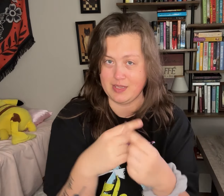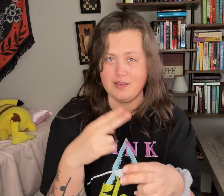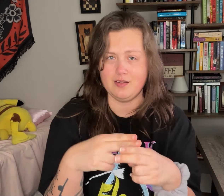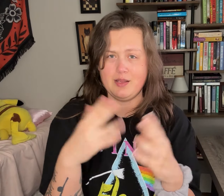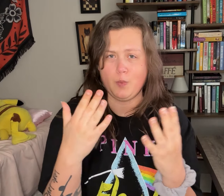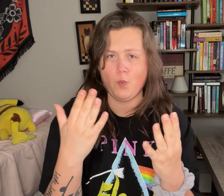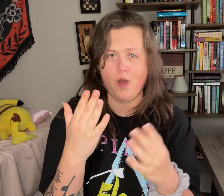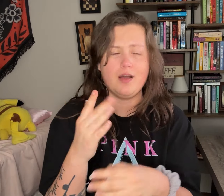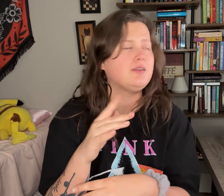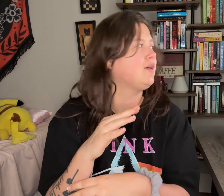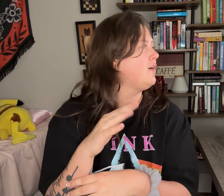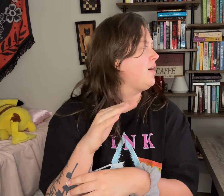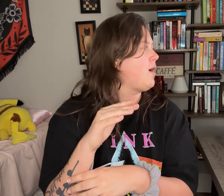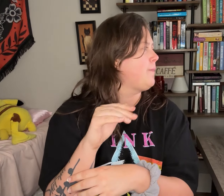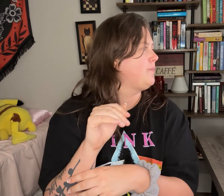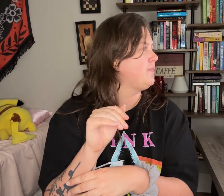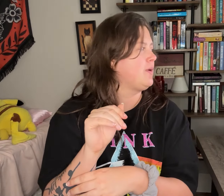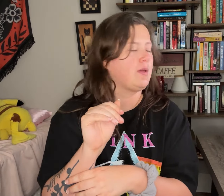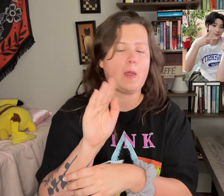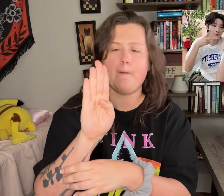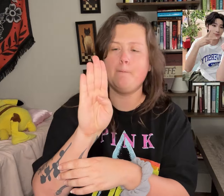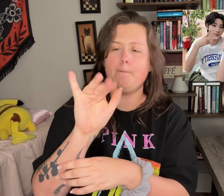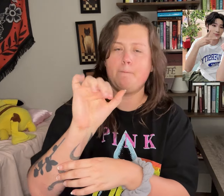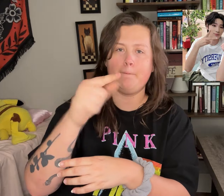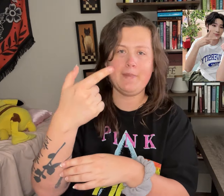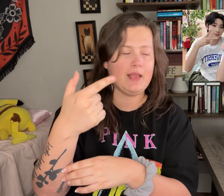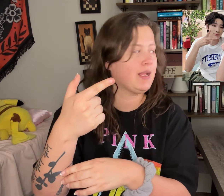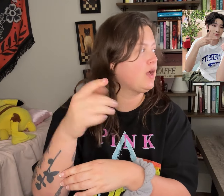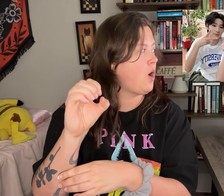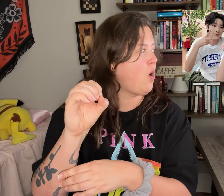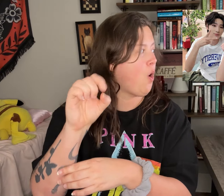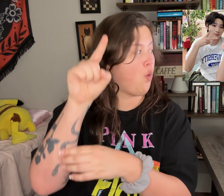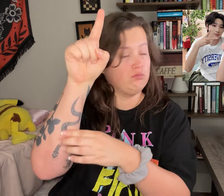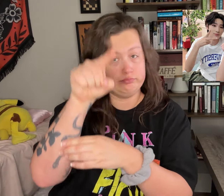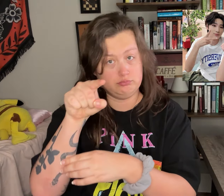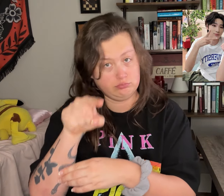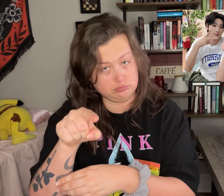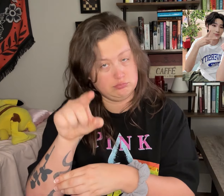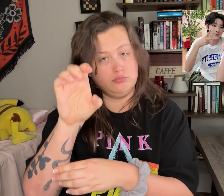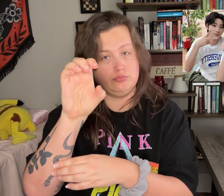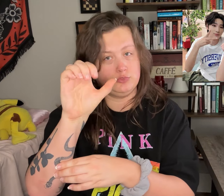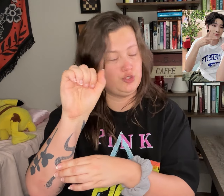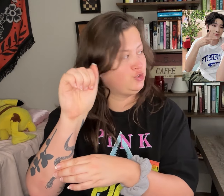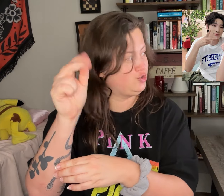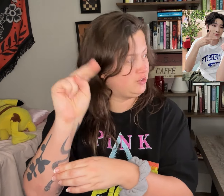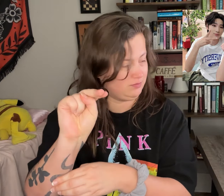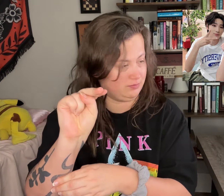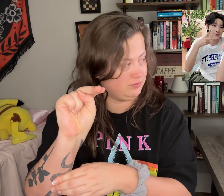They're called Big O!cean, with an exclamation point.